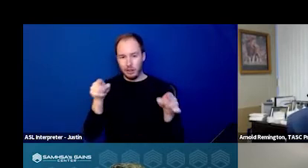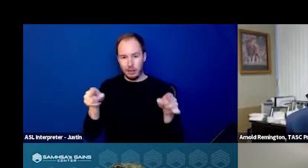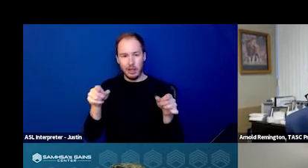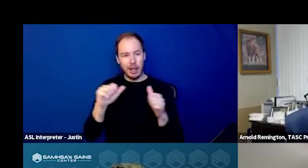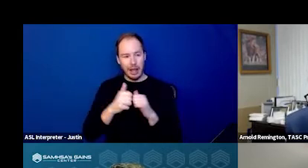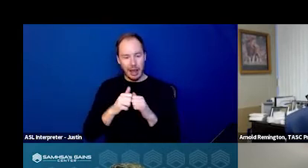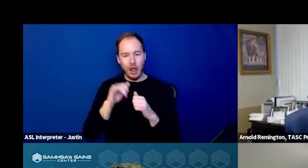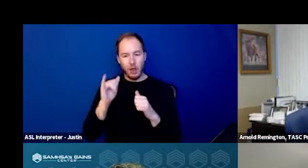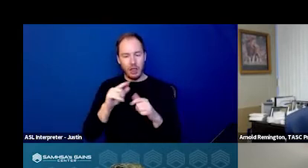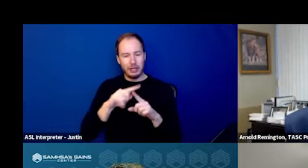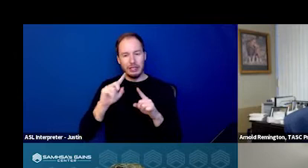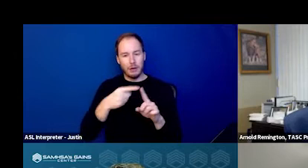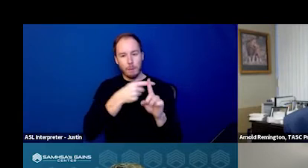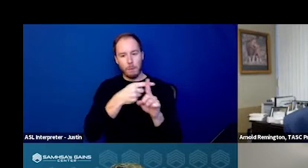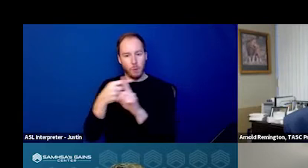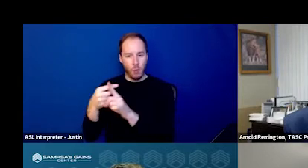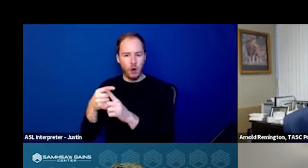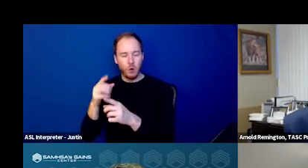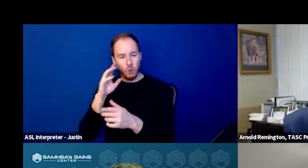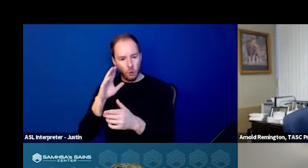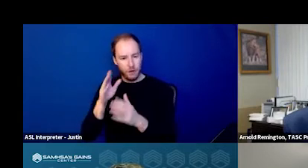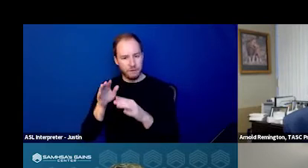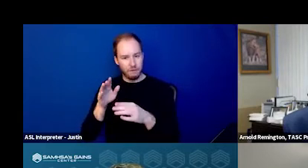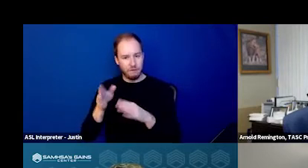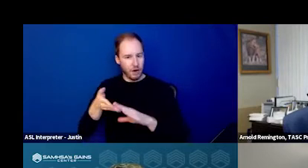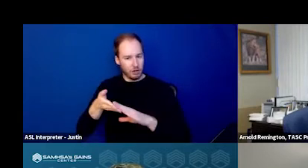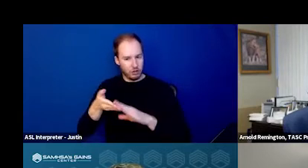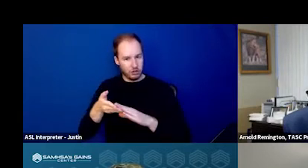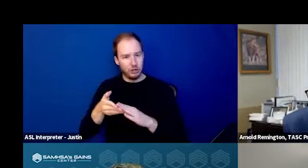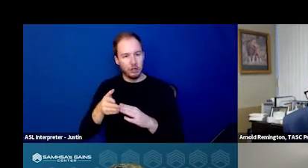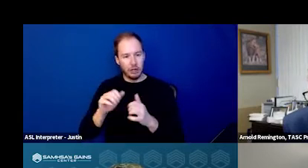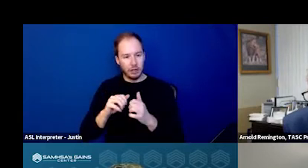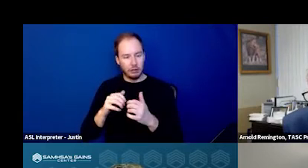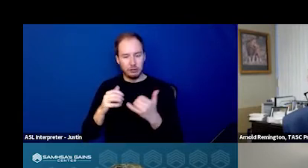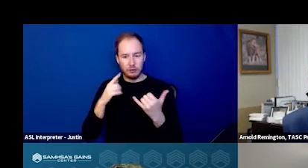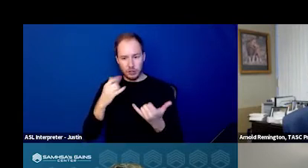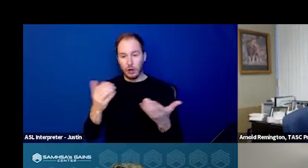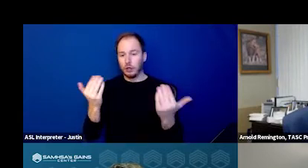and where that crisis will take place. Next slide please.